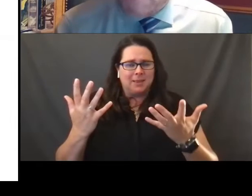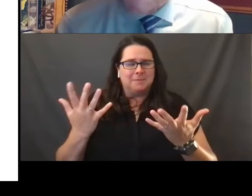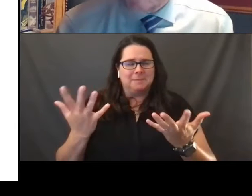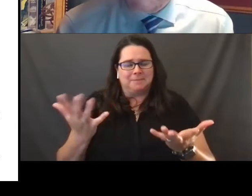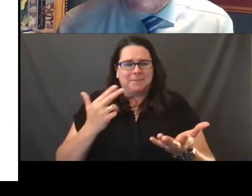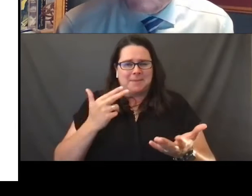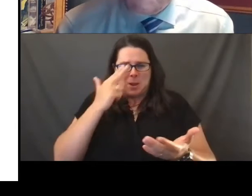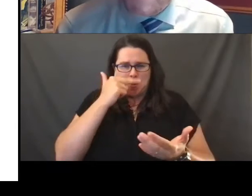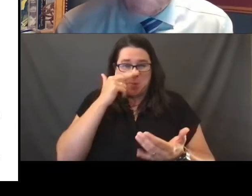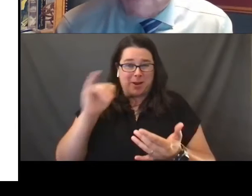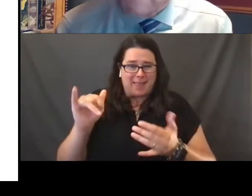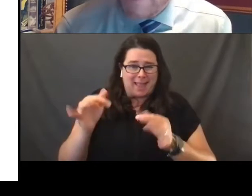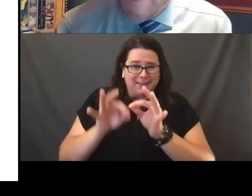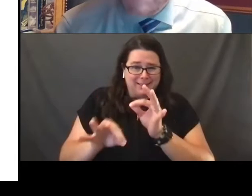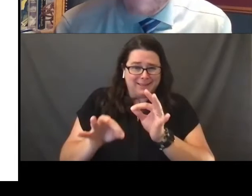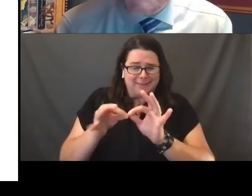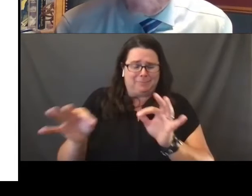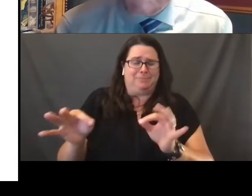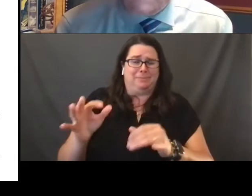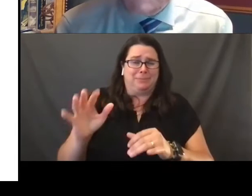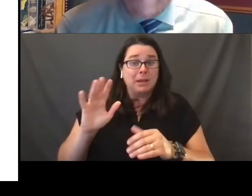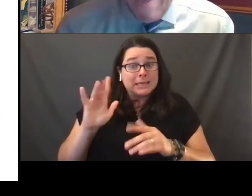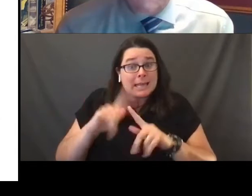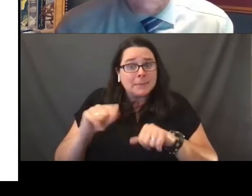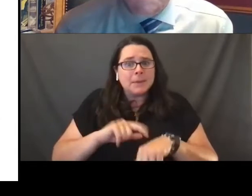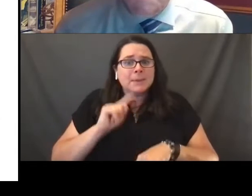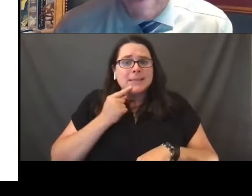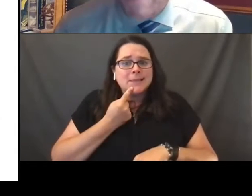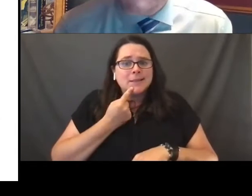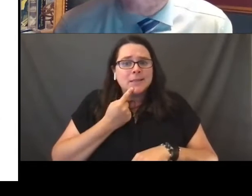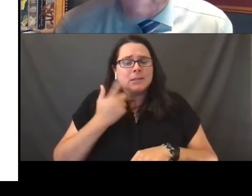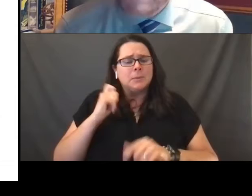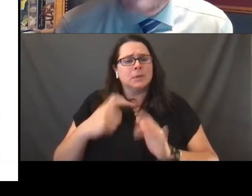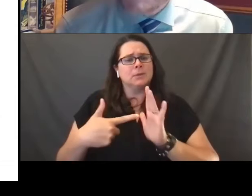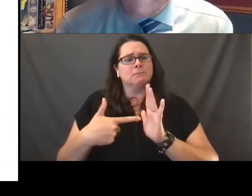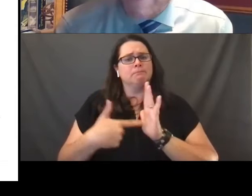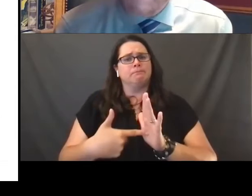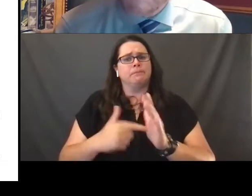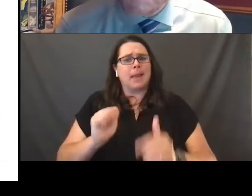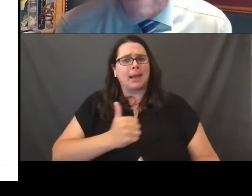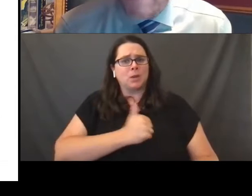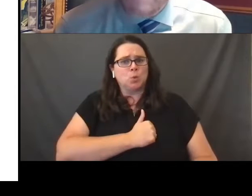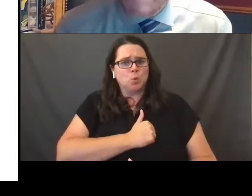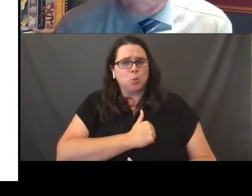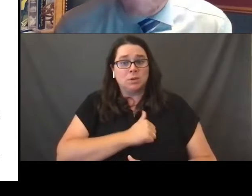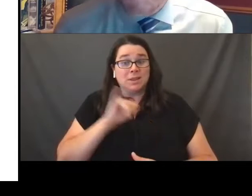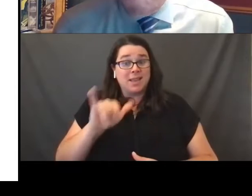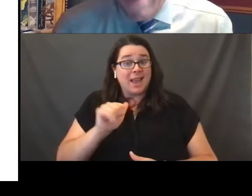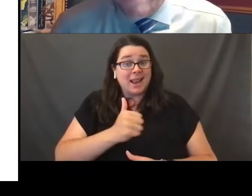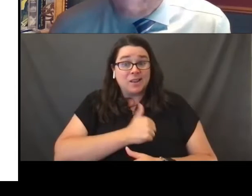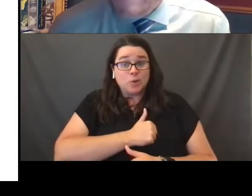it's also very serious, right? Because it reflects an attitude that frankly does not understand the nature of humanity